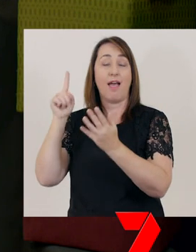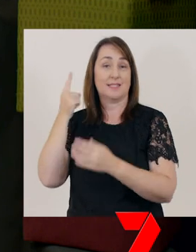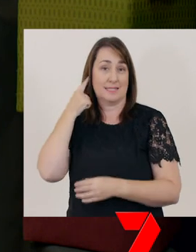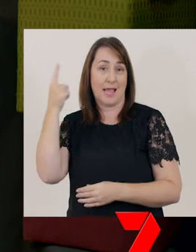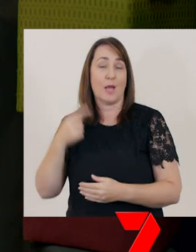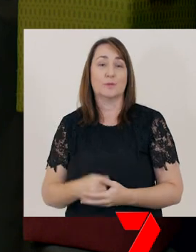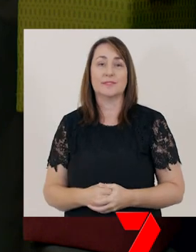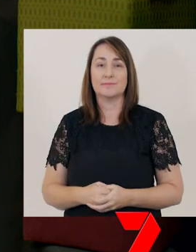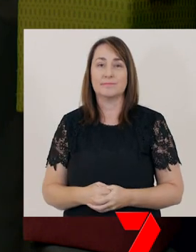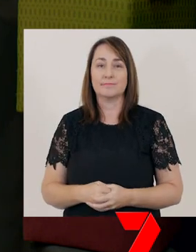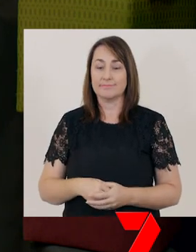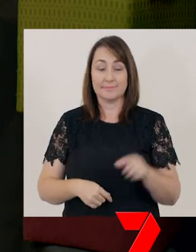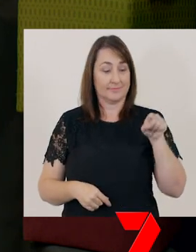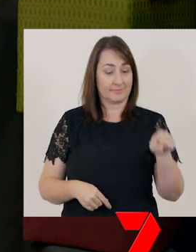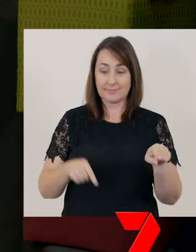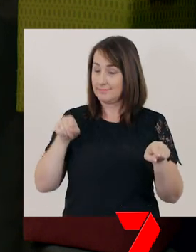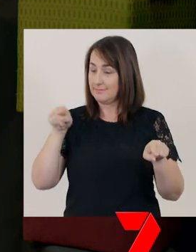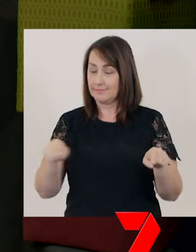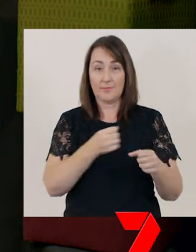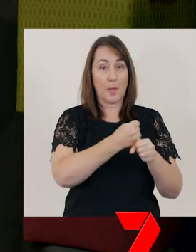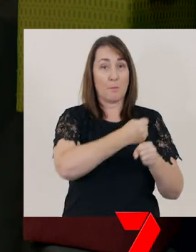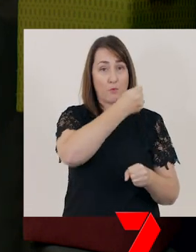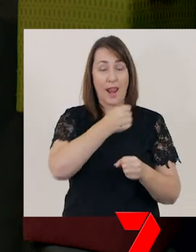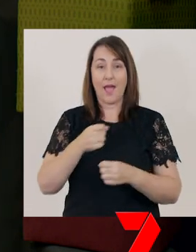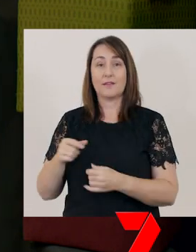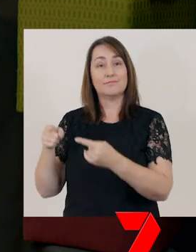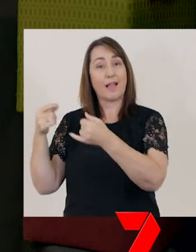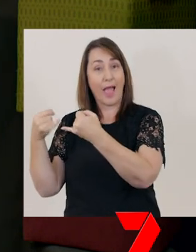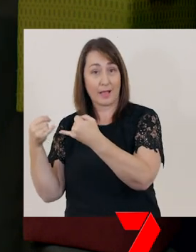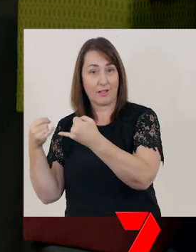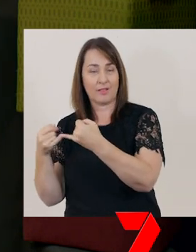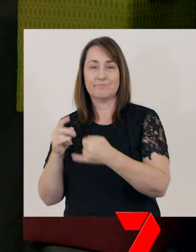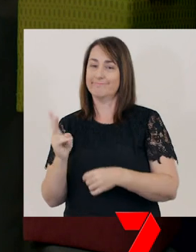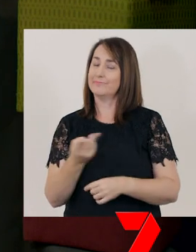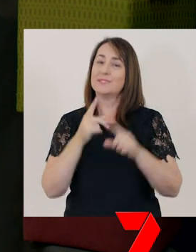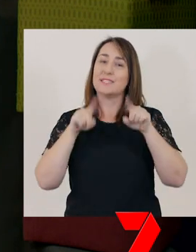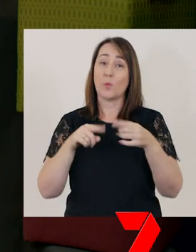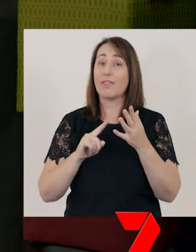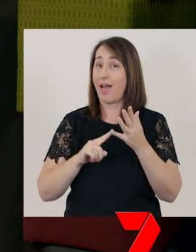The two words umbrella and uncle start with the ‘uh’ sound.